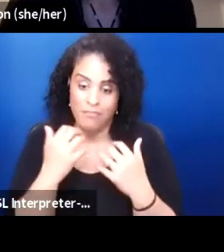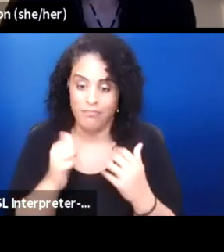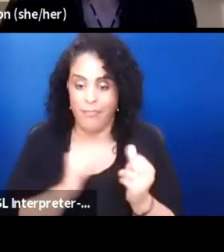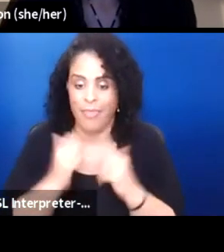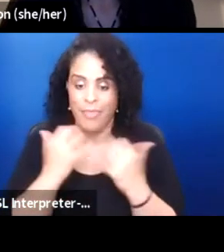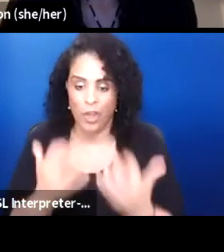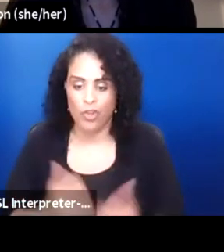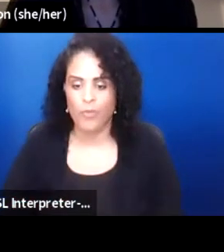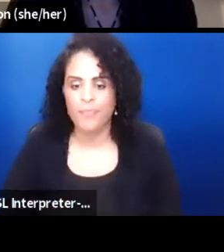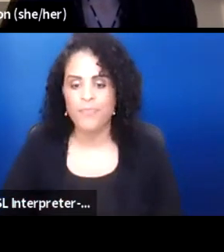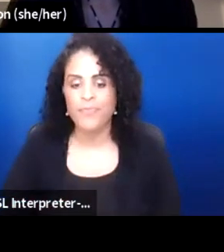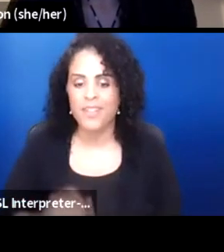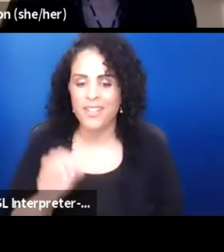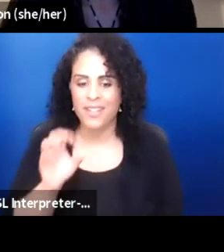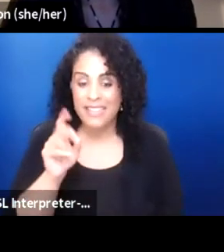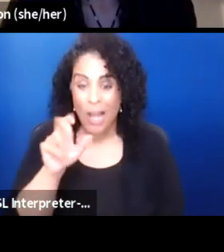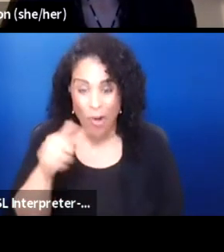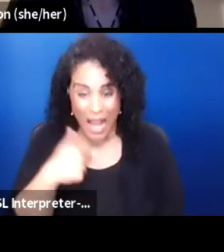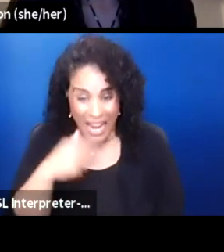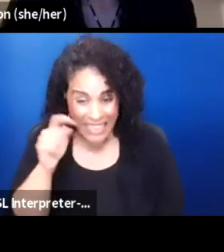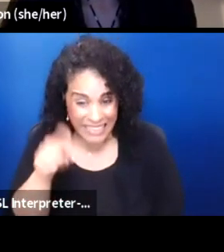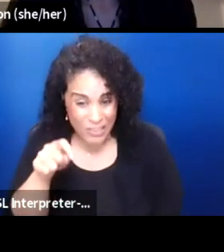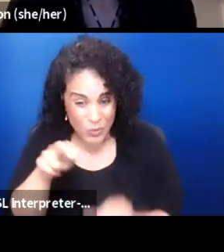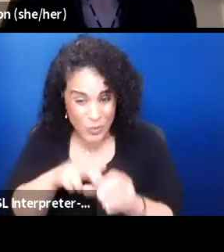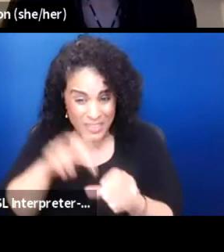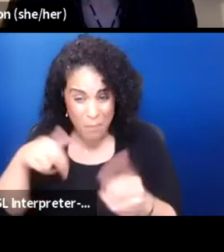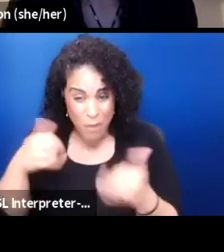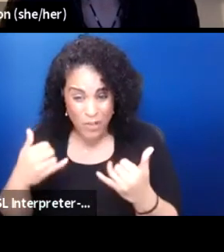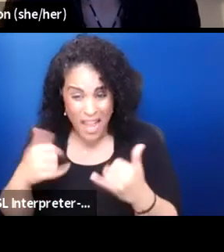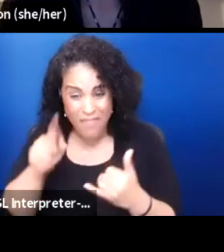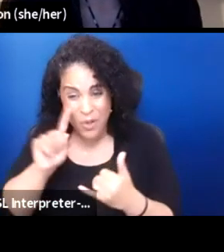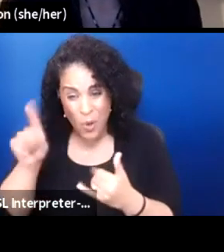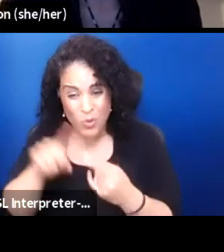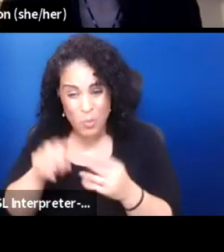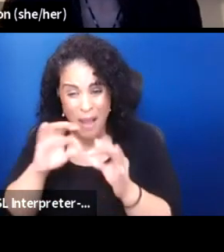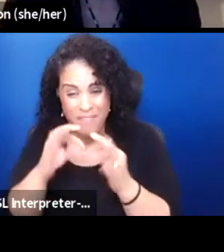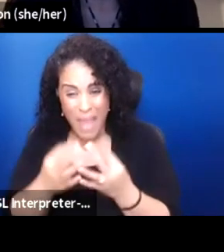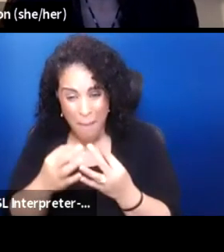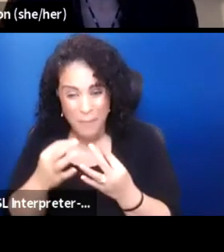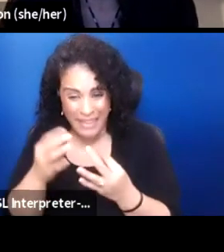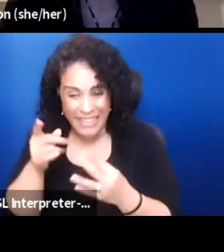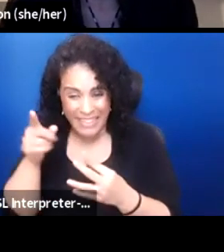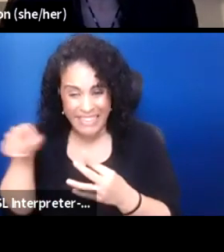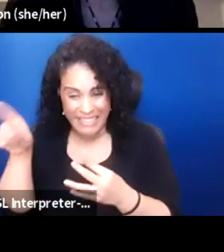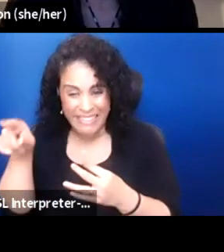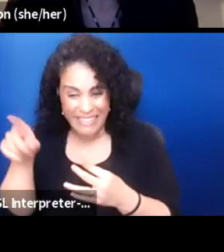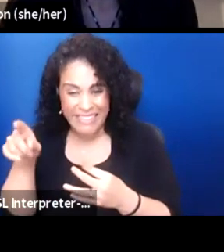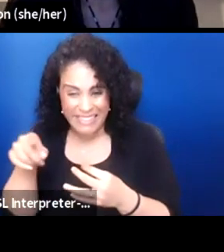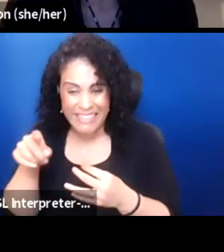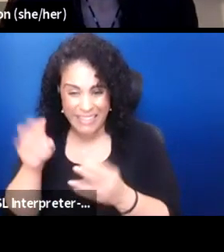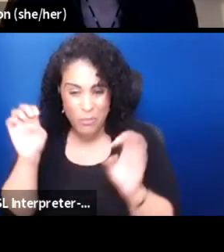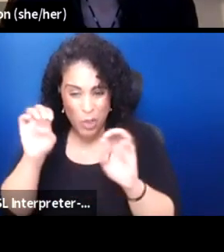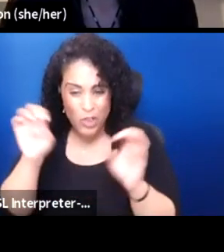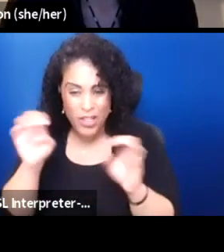Fern, I got to step off now. I got to attend to my family matters. They're like, like all of you, my hands are up to you